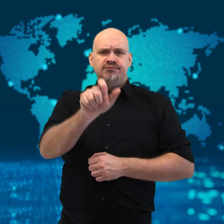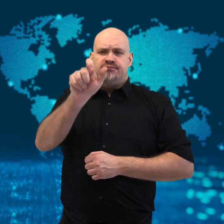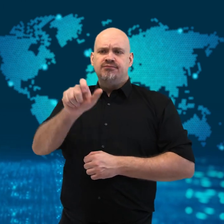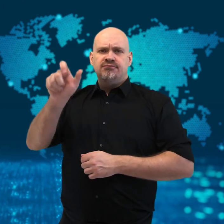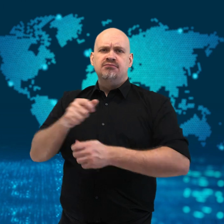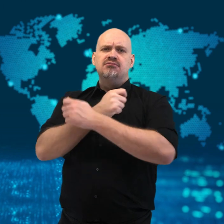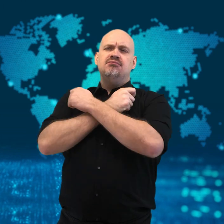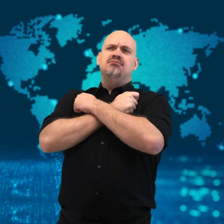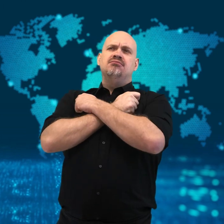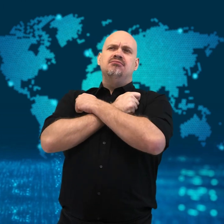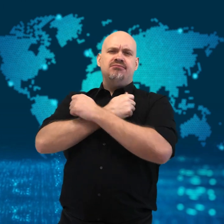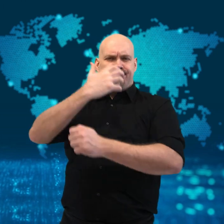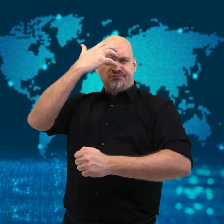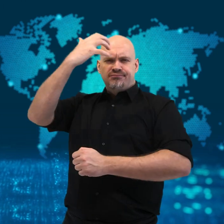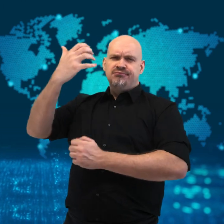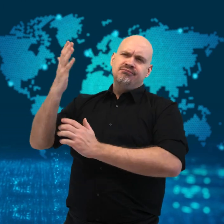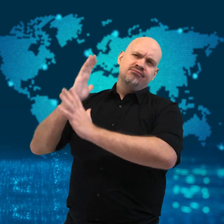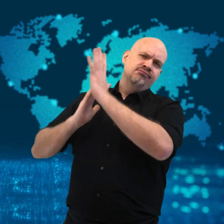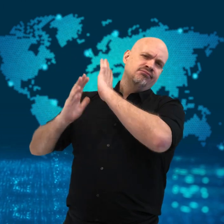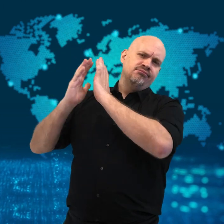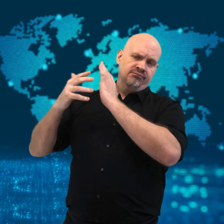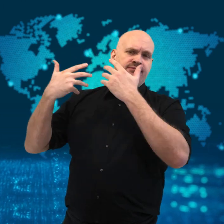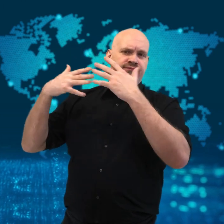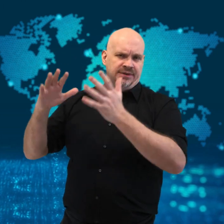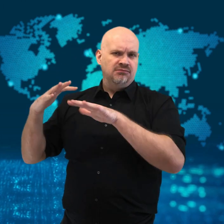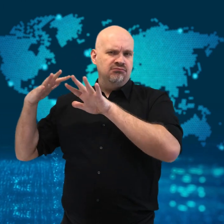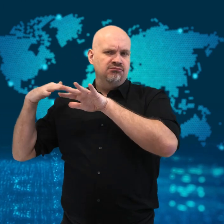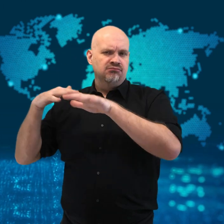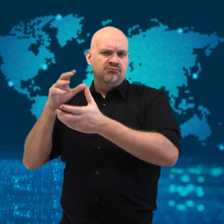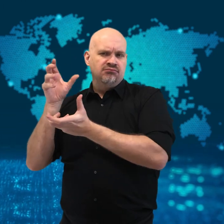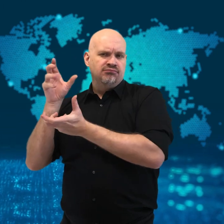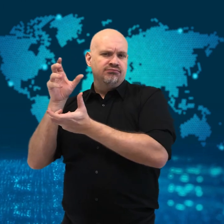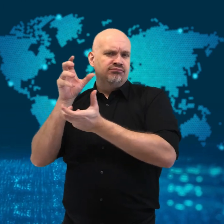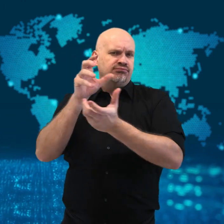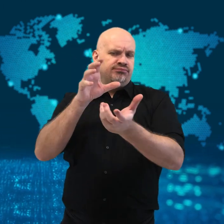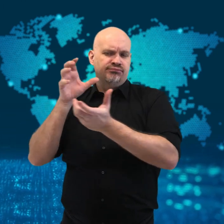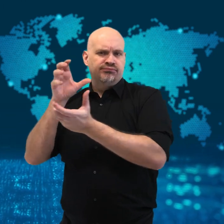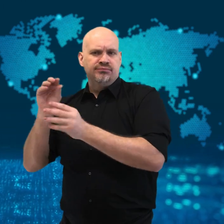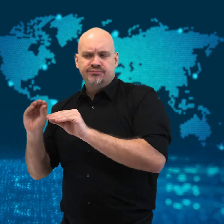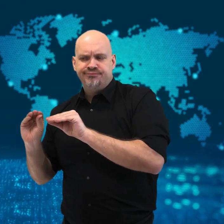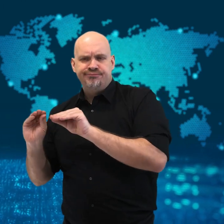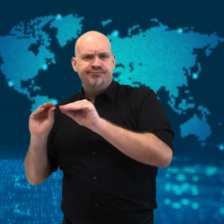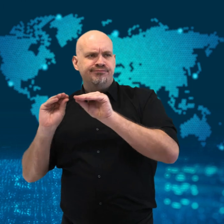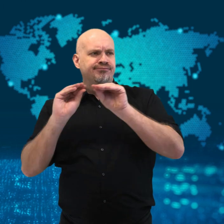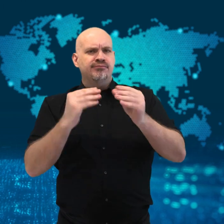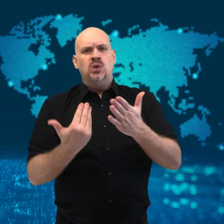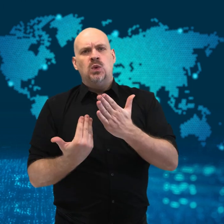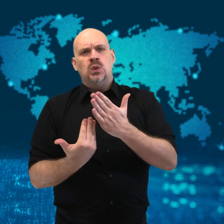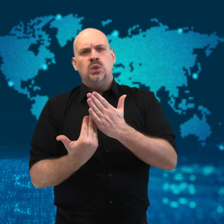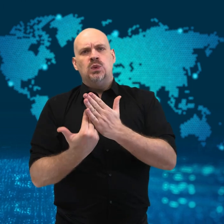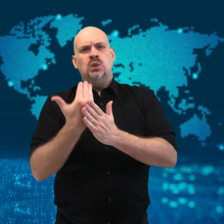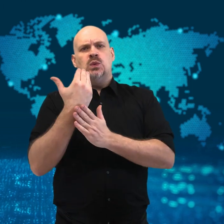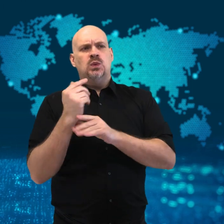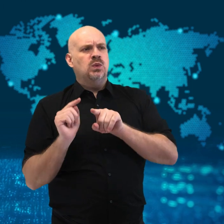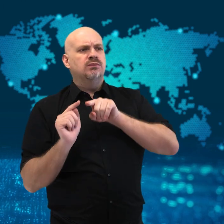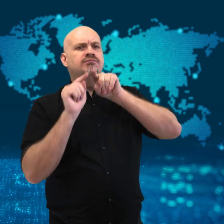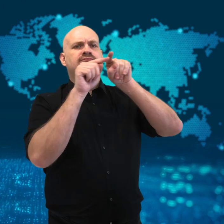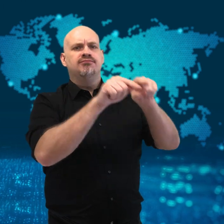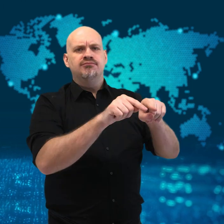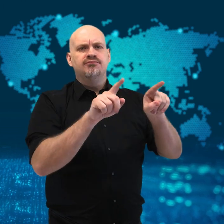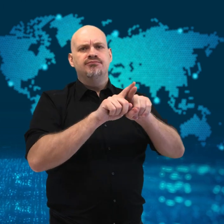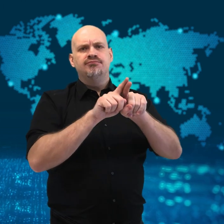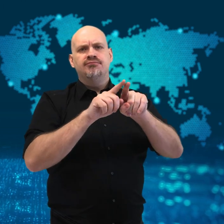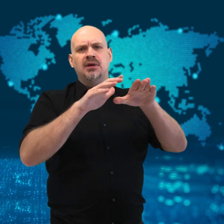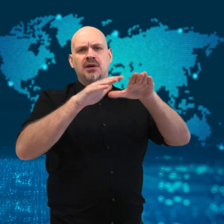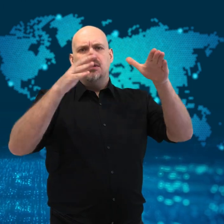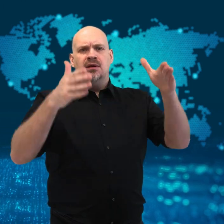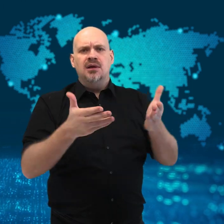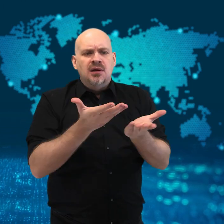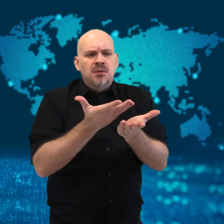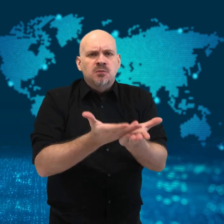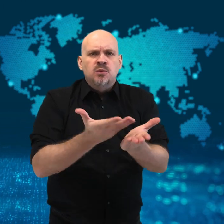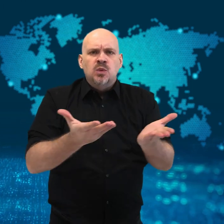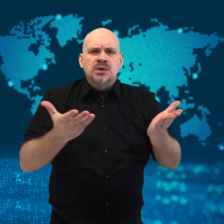22 royal mummies were transported to their new resting place in